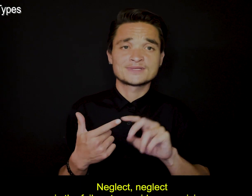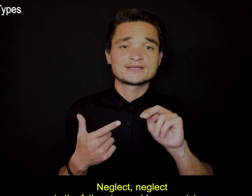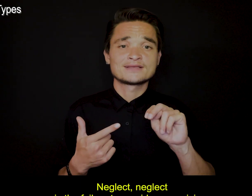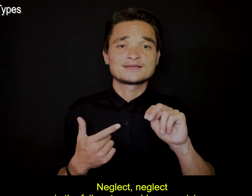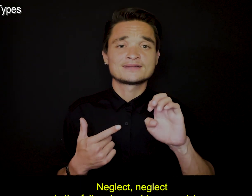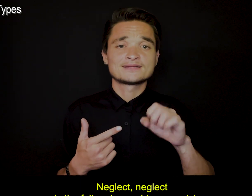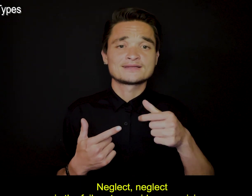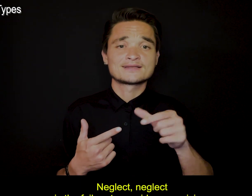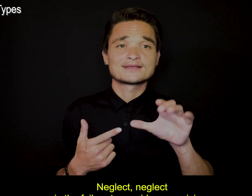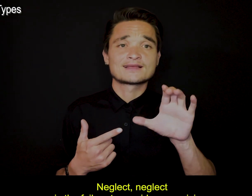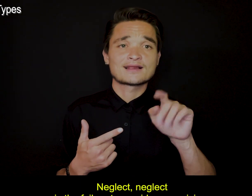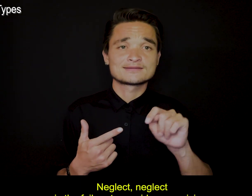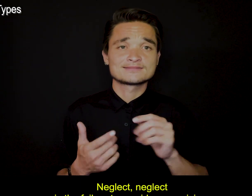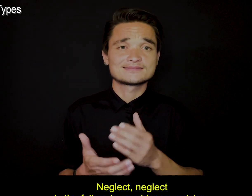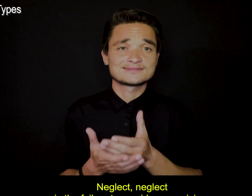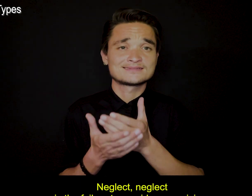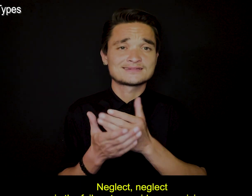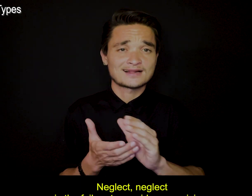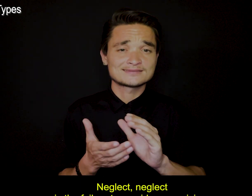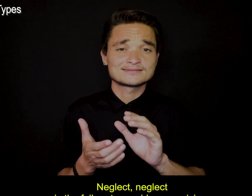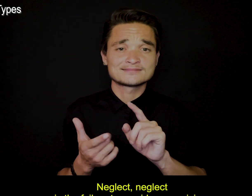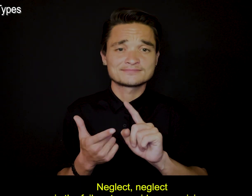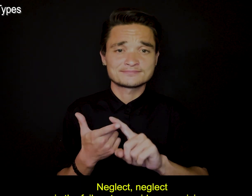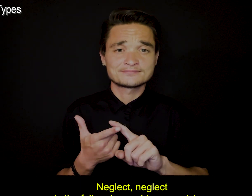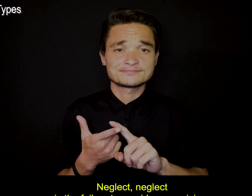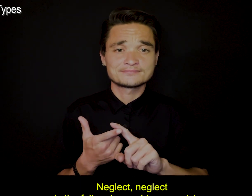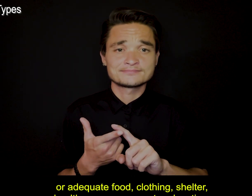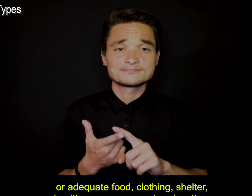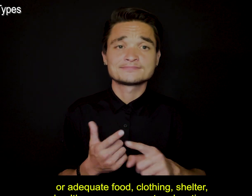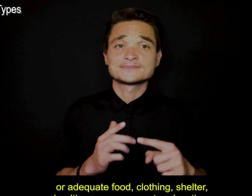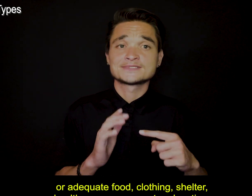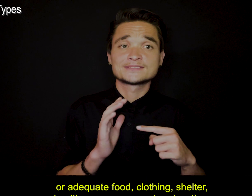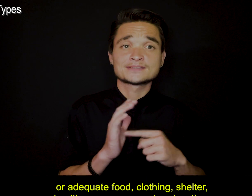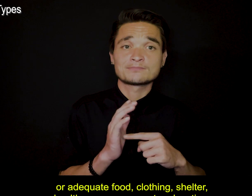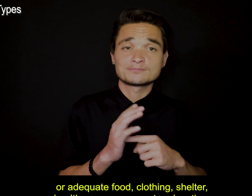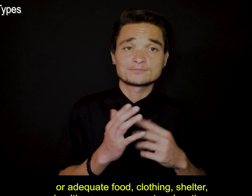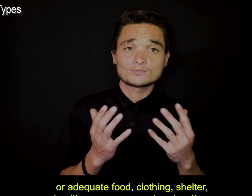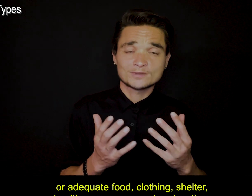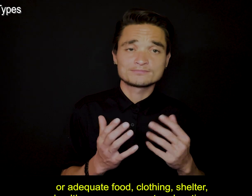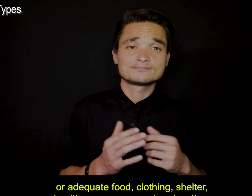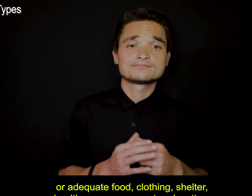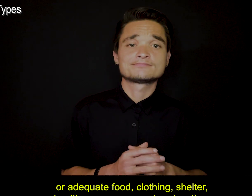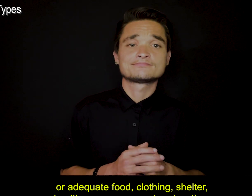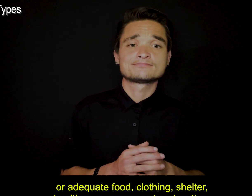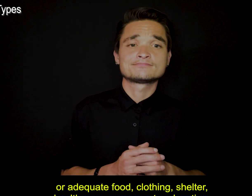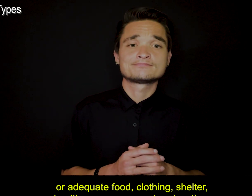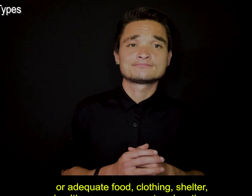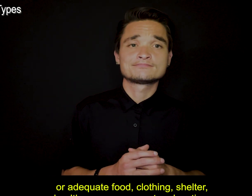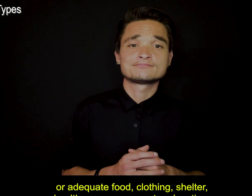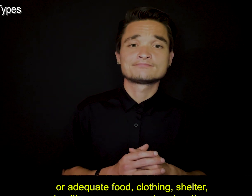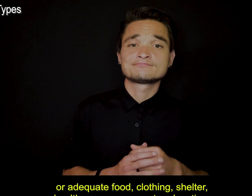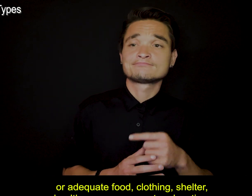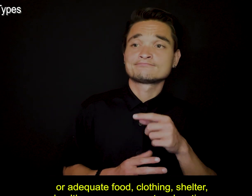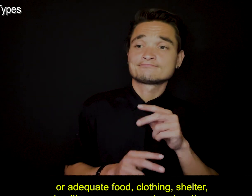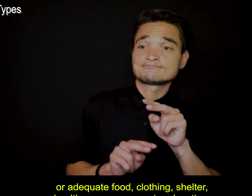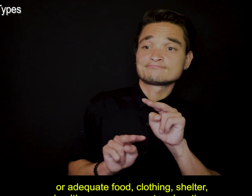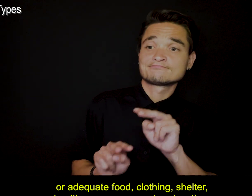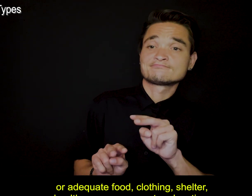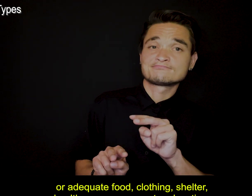Neglect, neglect is the failure to provide supervision, or adequate food, clothing, shelter, health care, or access to education.